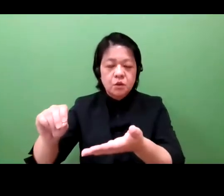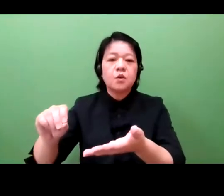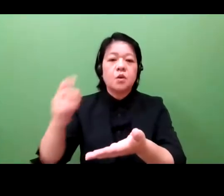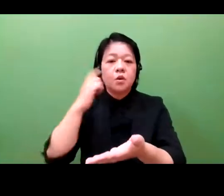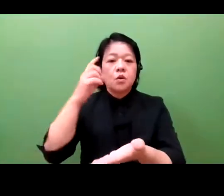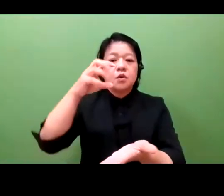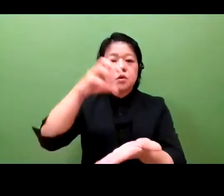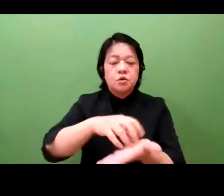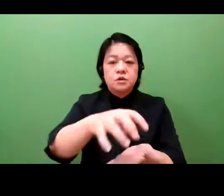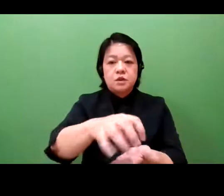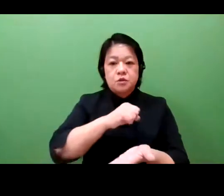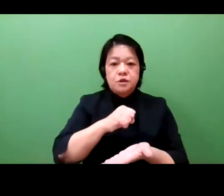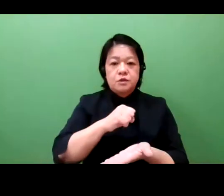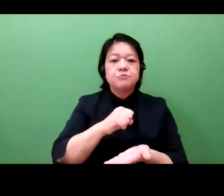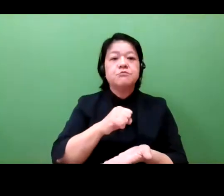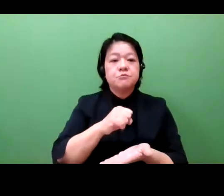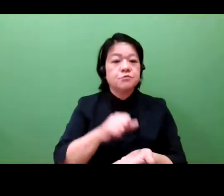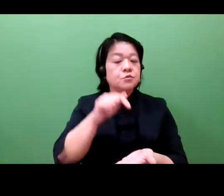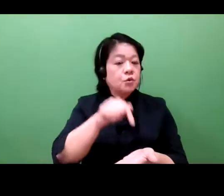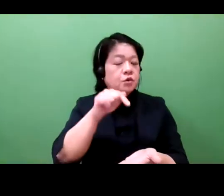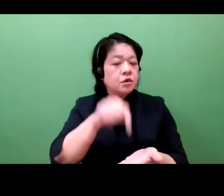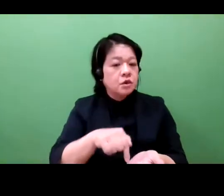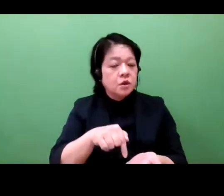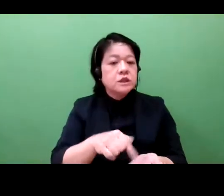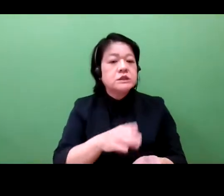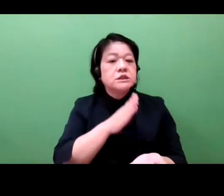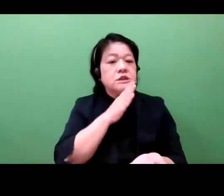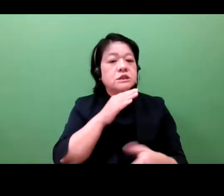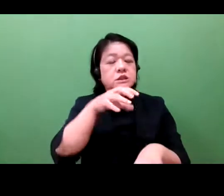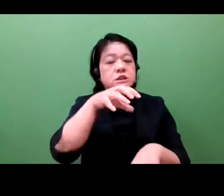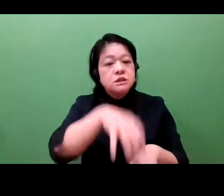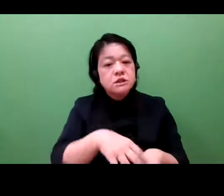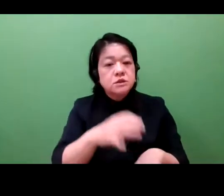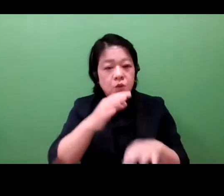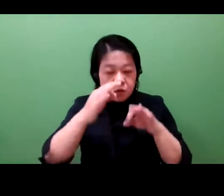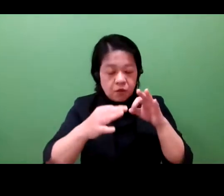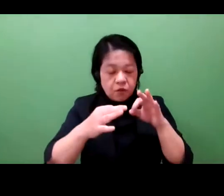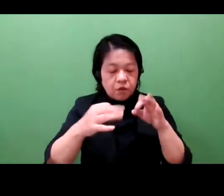And this system has been protected by our patent.